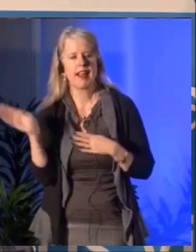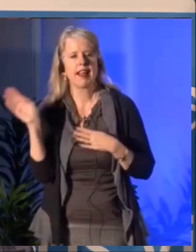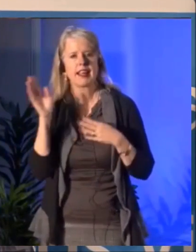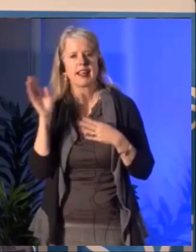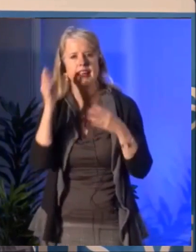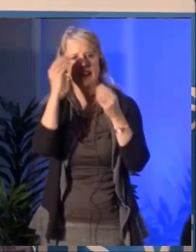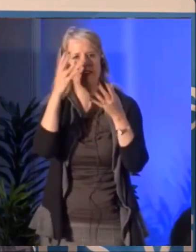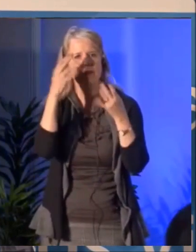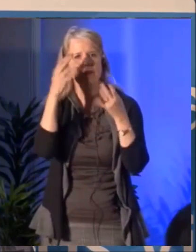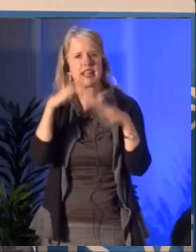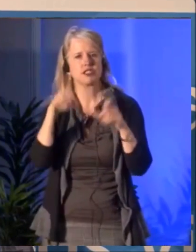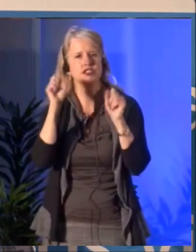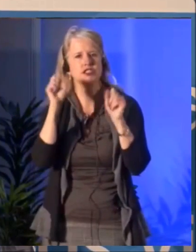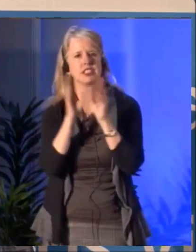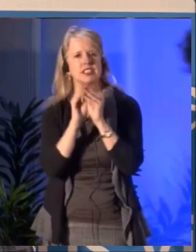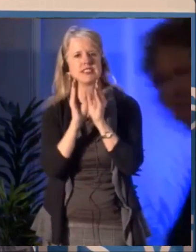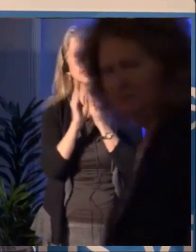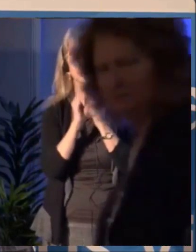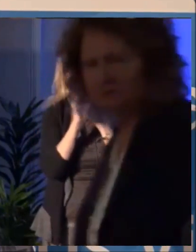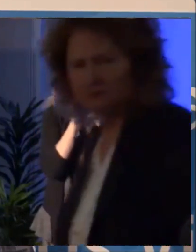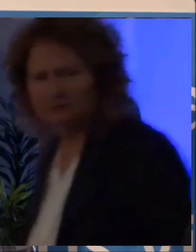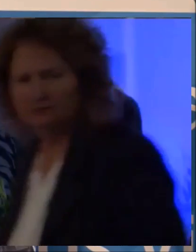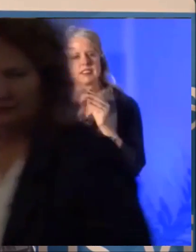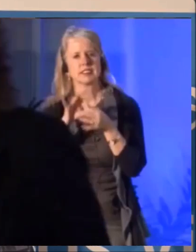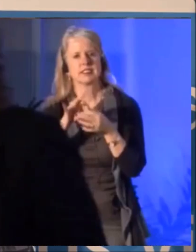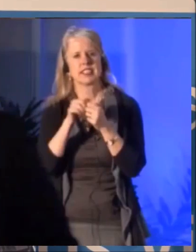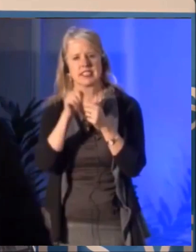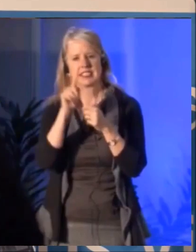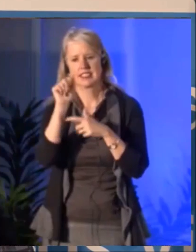And in terms of the fund yes, the expectation is